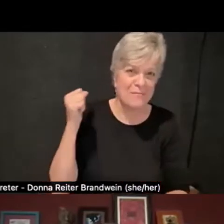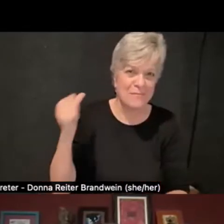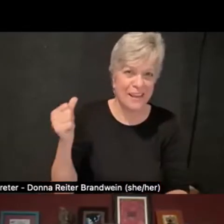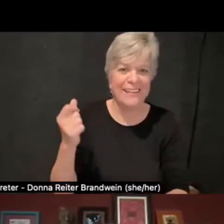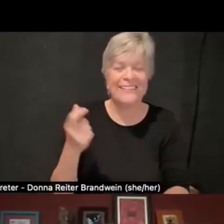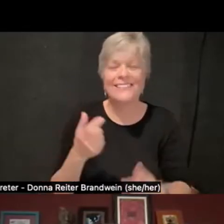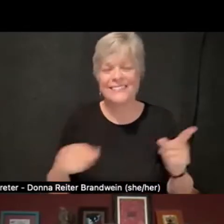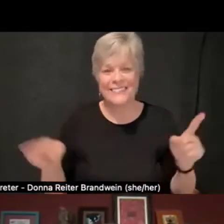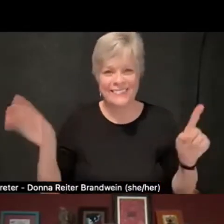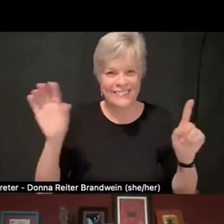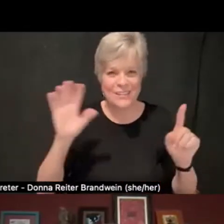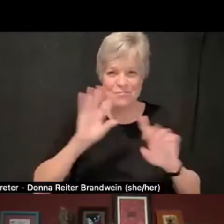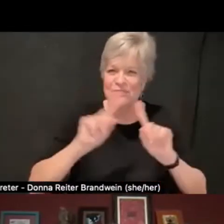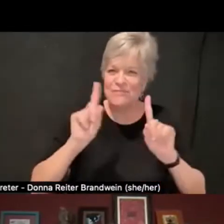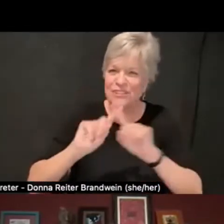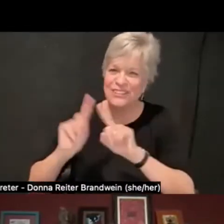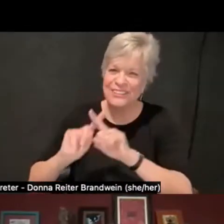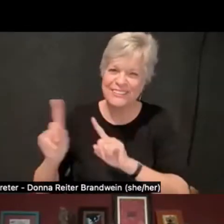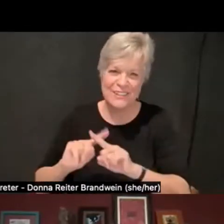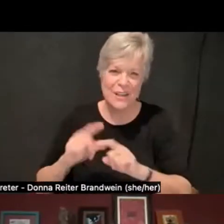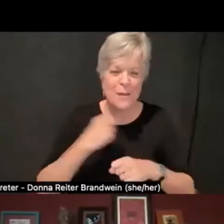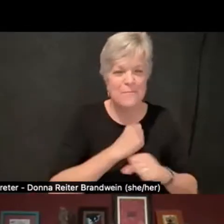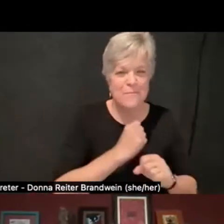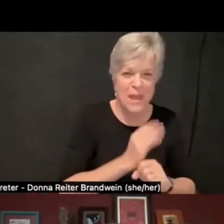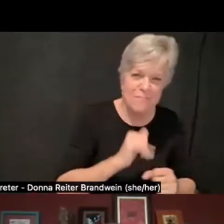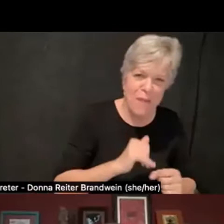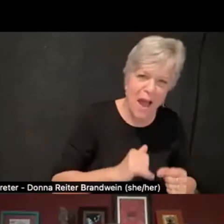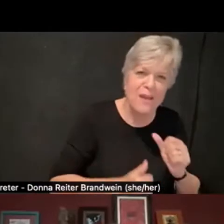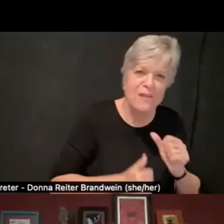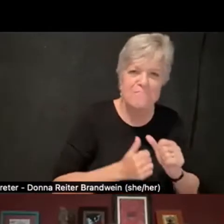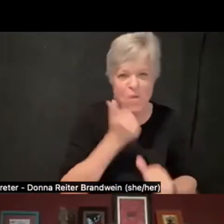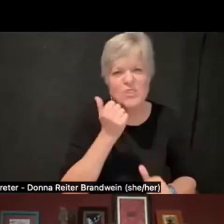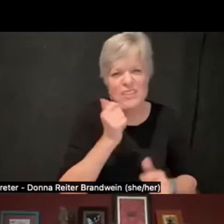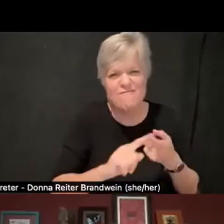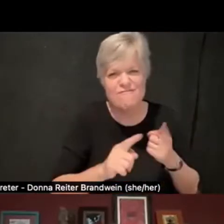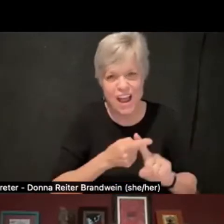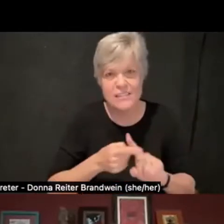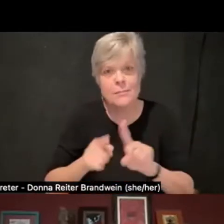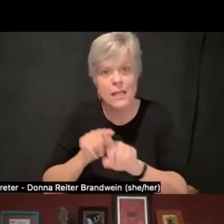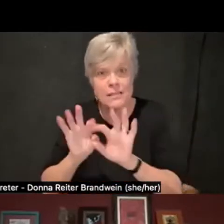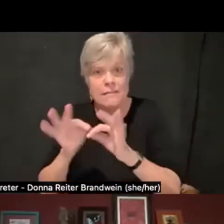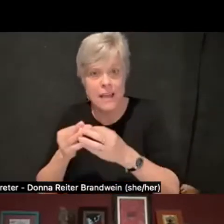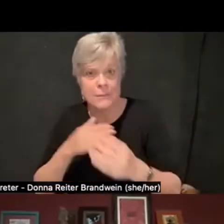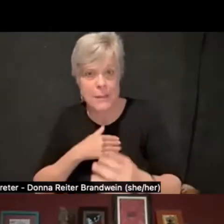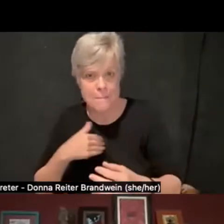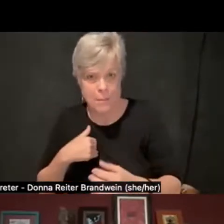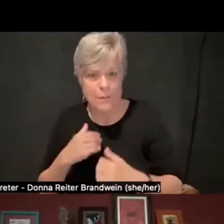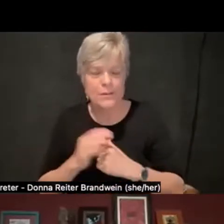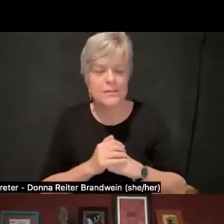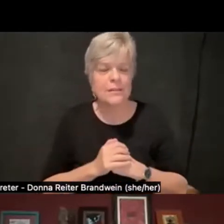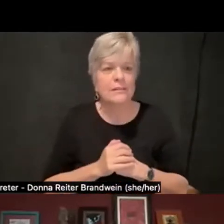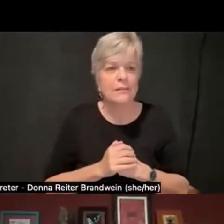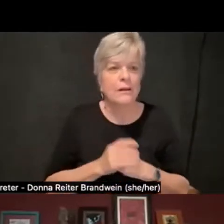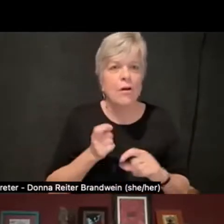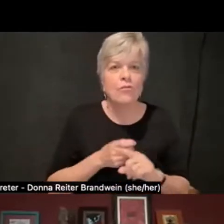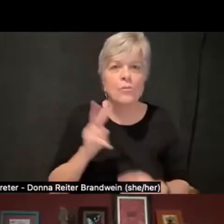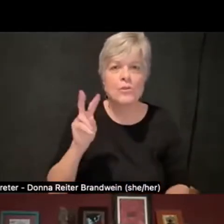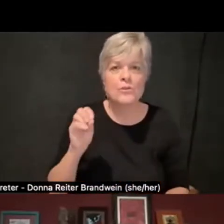including friends in my circle as well as family members. And from 2011 to 2018,